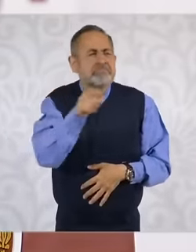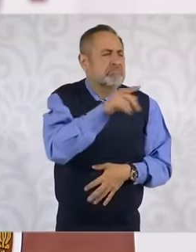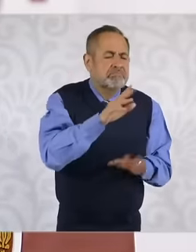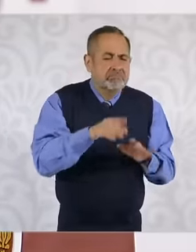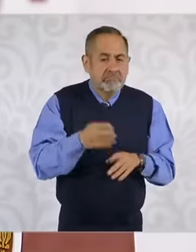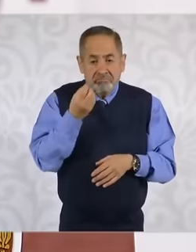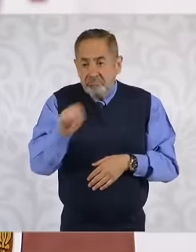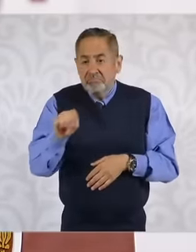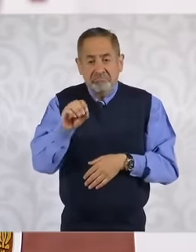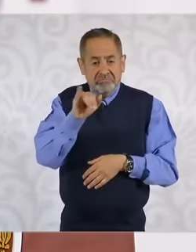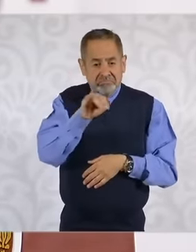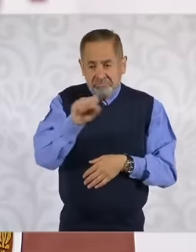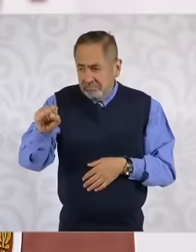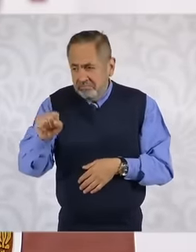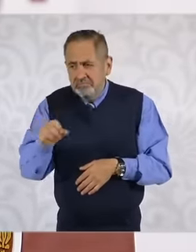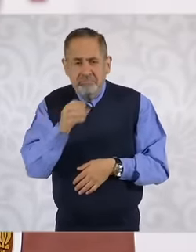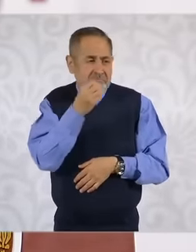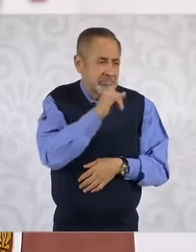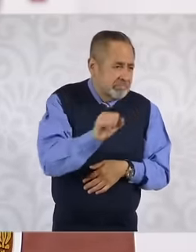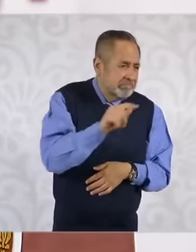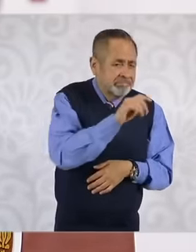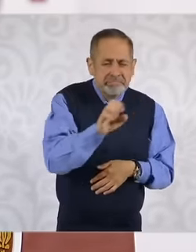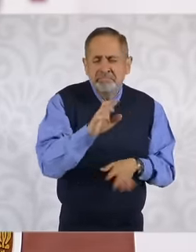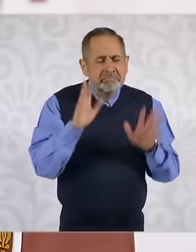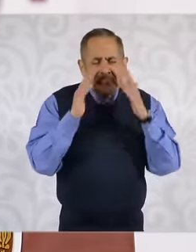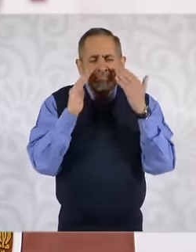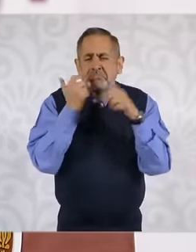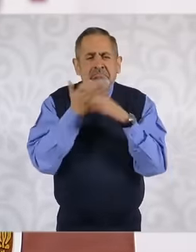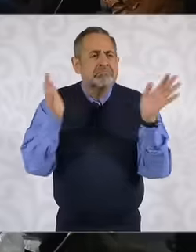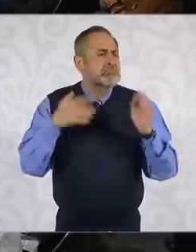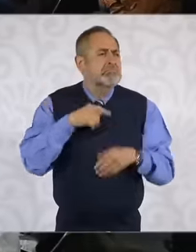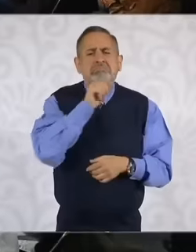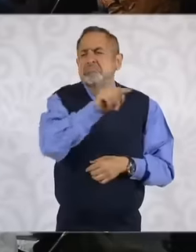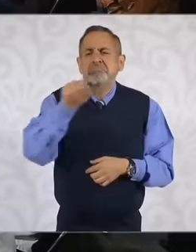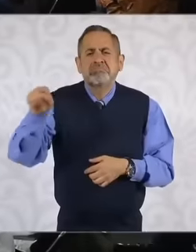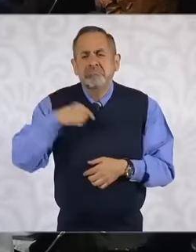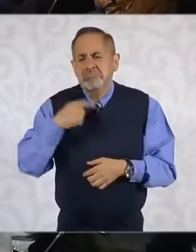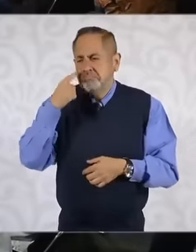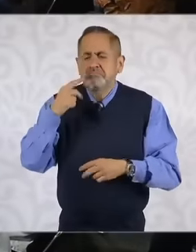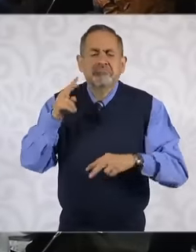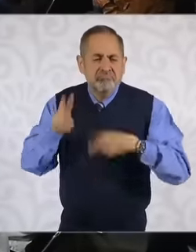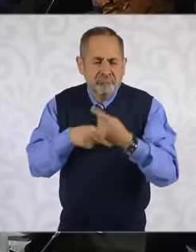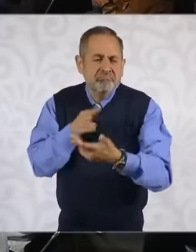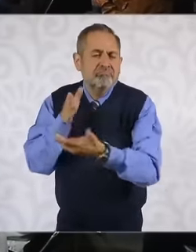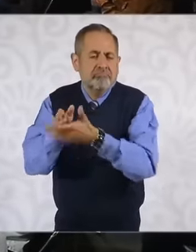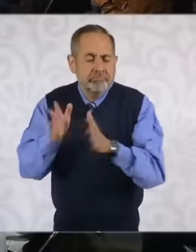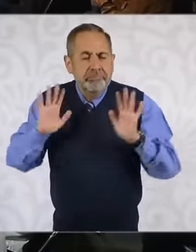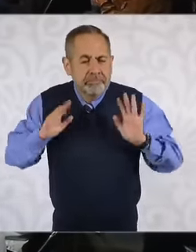to go to the Ims, I can go to the Ims well-being or I can go to the ise to be able to be treated That is the objective